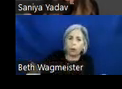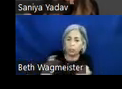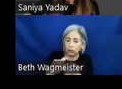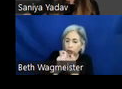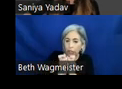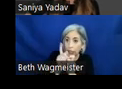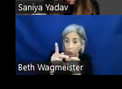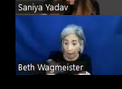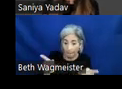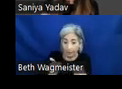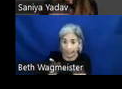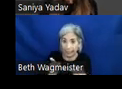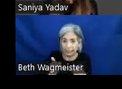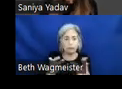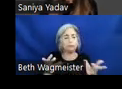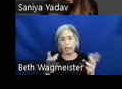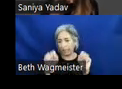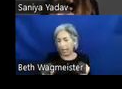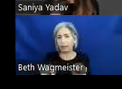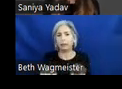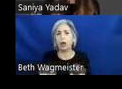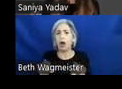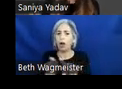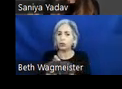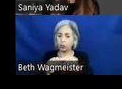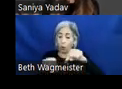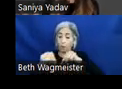throughout the product process, and I also want to tie back to the story that Mitali Kamat had